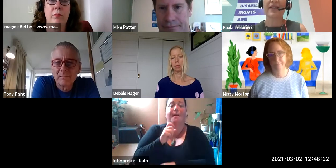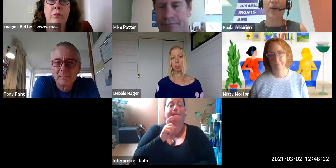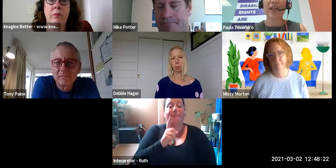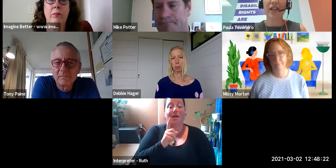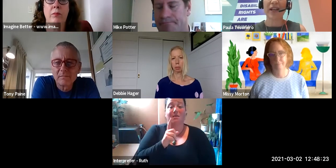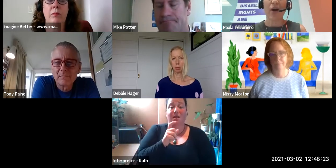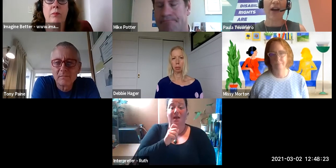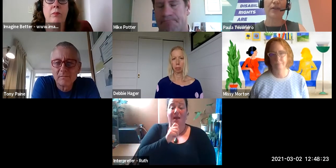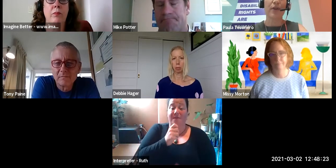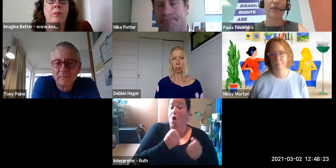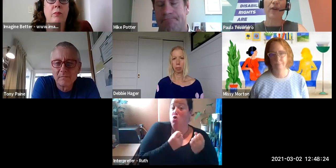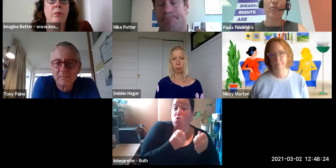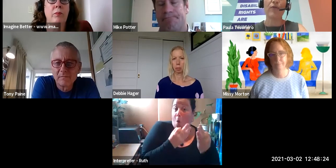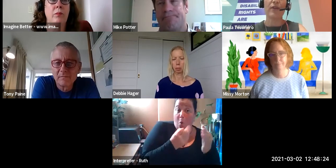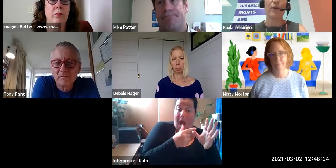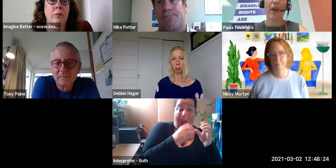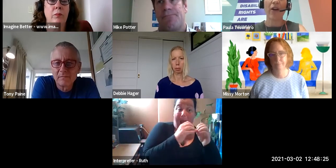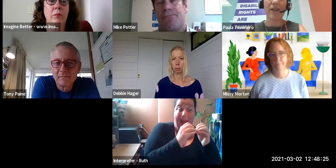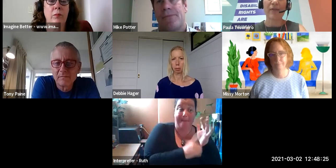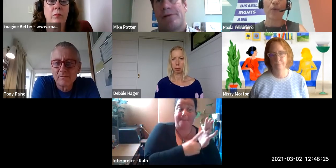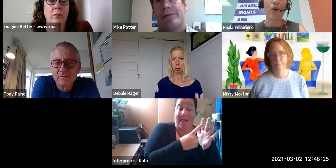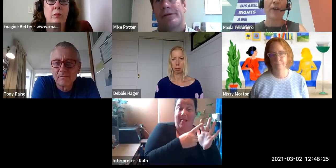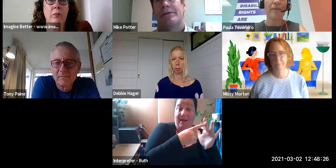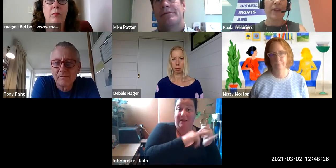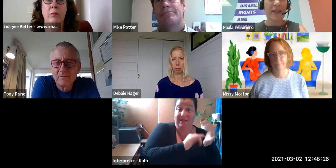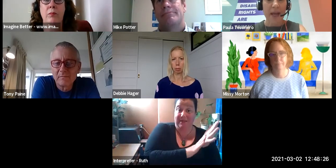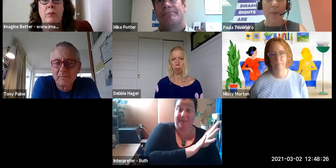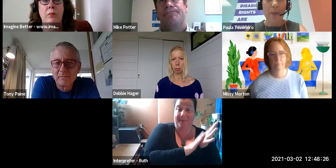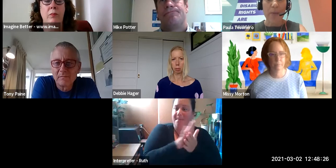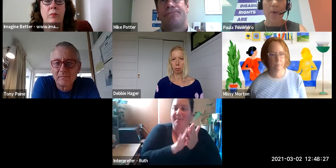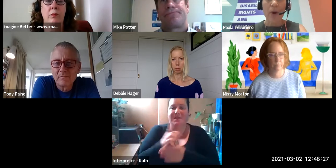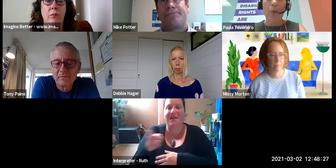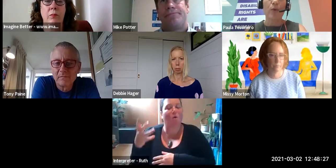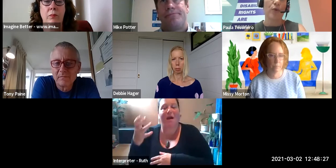so actually I'd like to think that in removing those barriers for disabled people we also